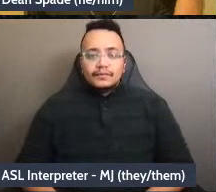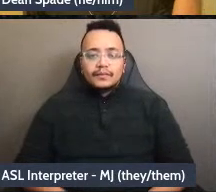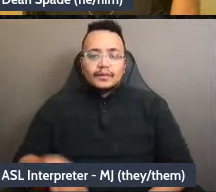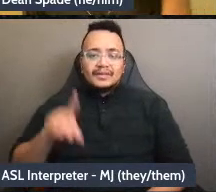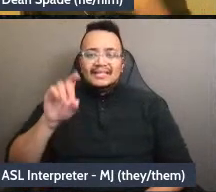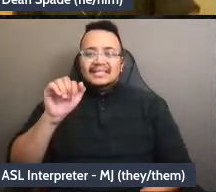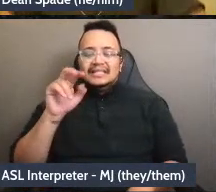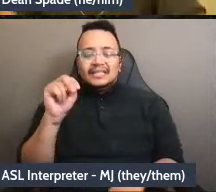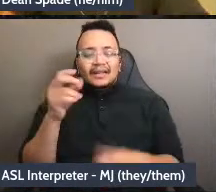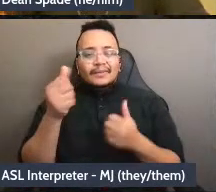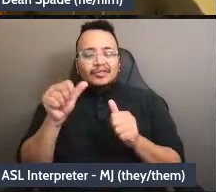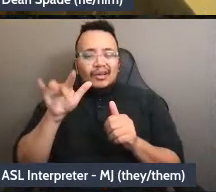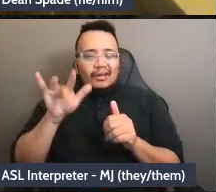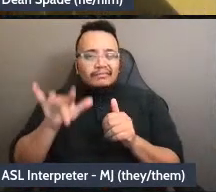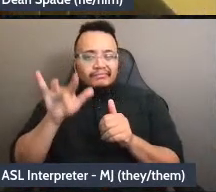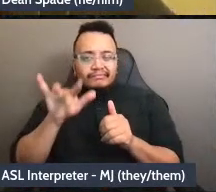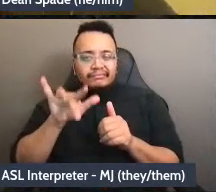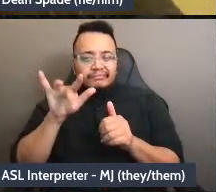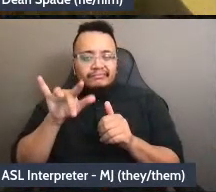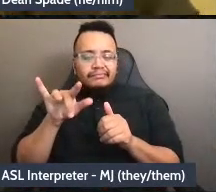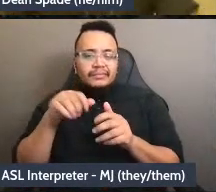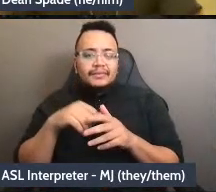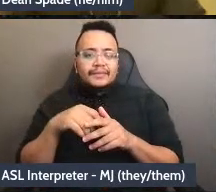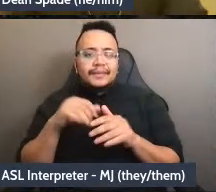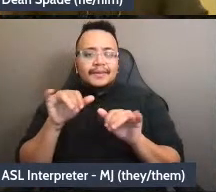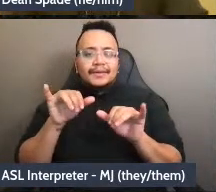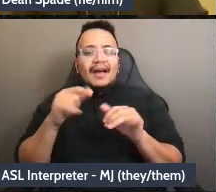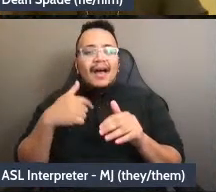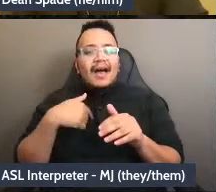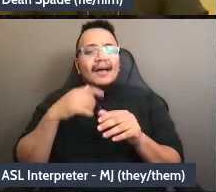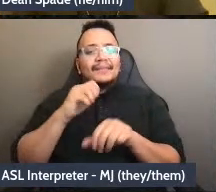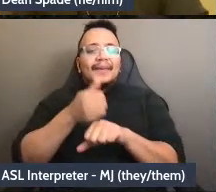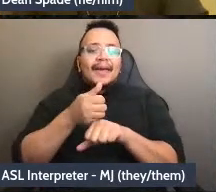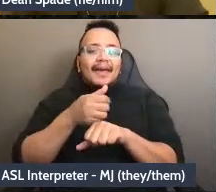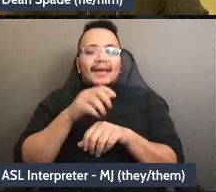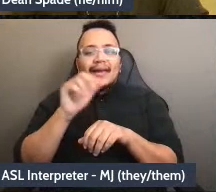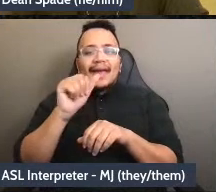Well, okay, um. it's not running through my animation exactly but that's fine, so, teams